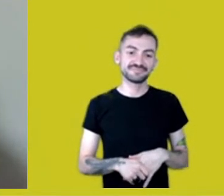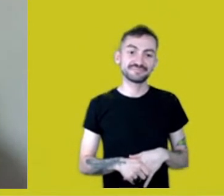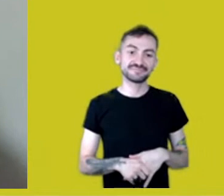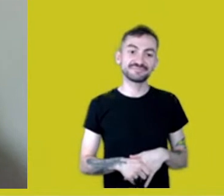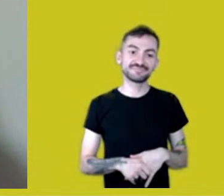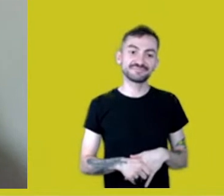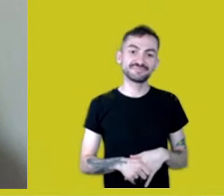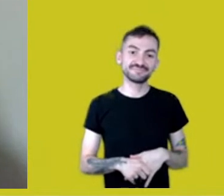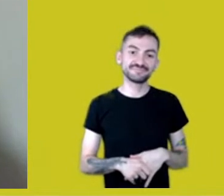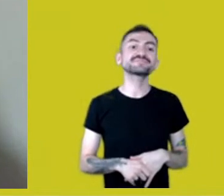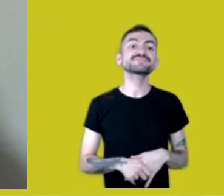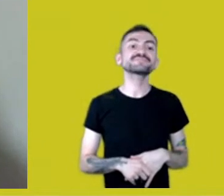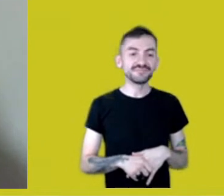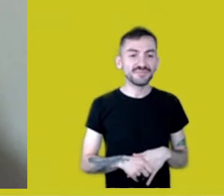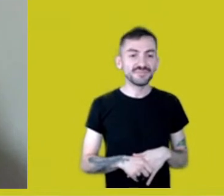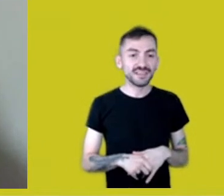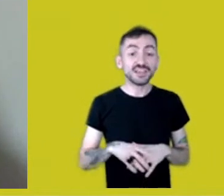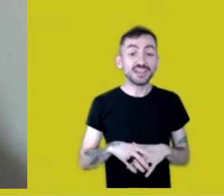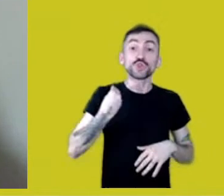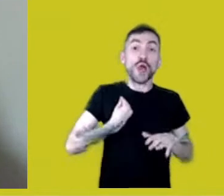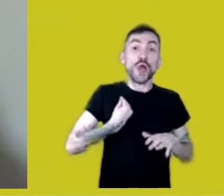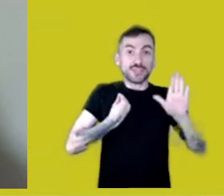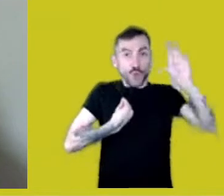Hi, I’m here. I’m back.